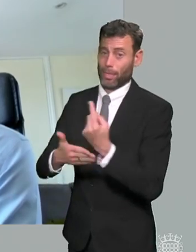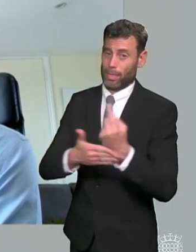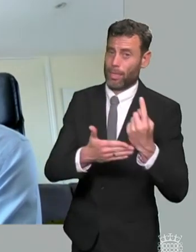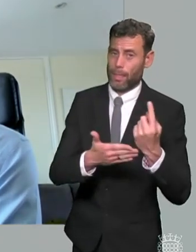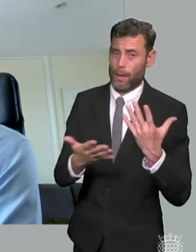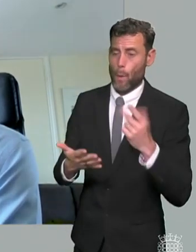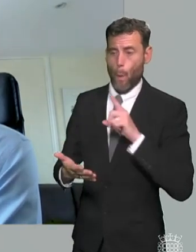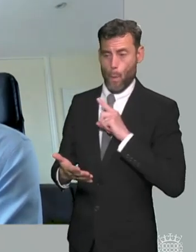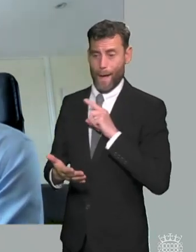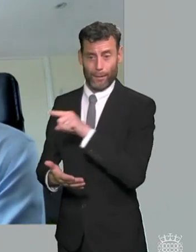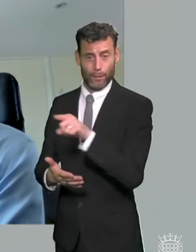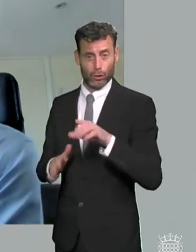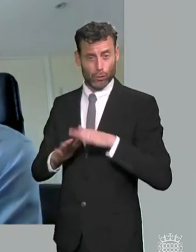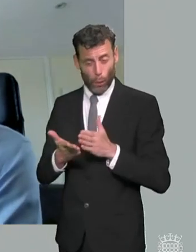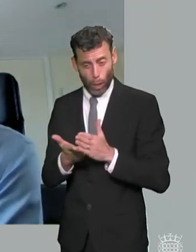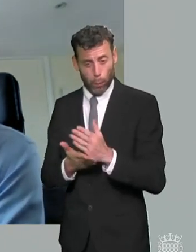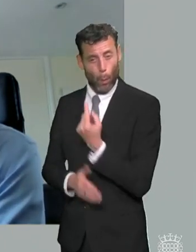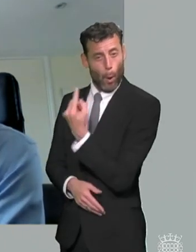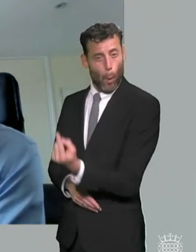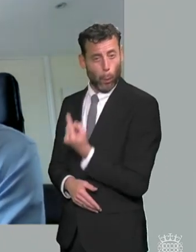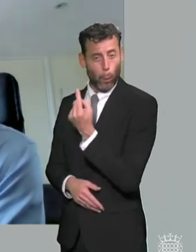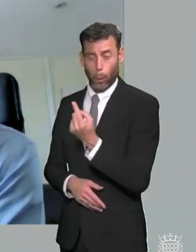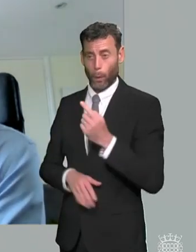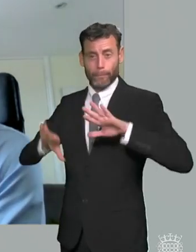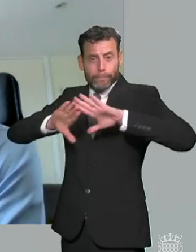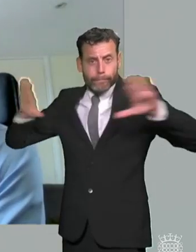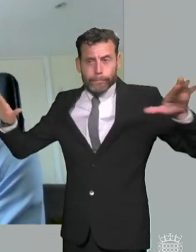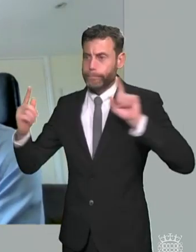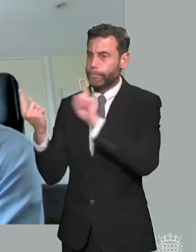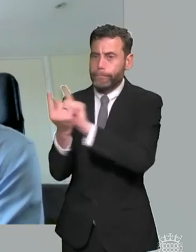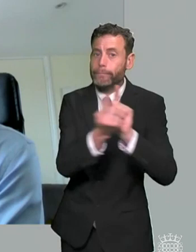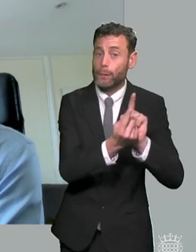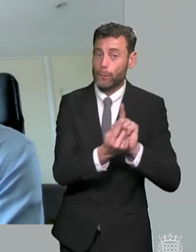isolation the other thing i think is really important to say is that